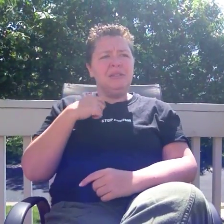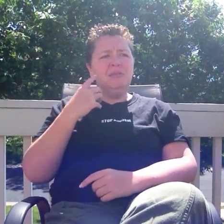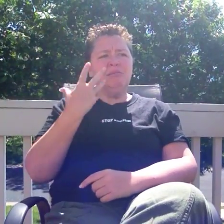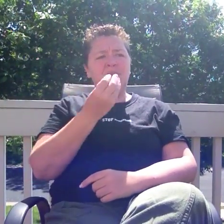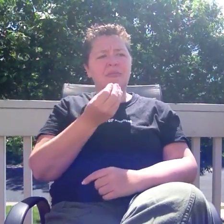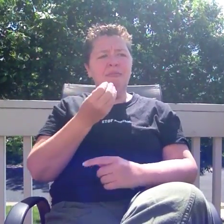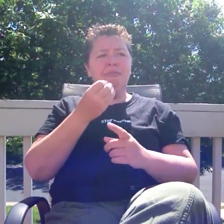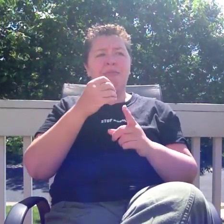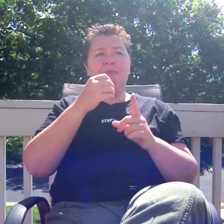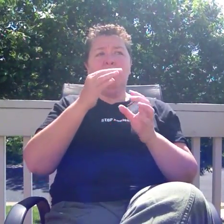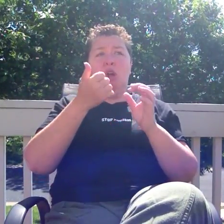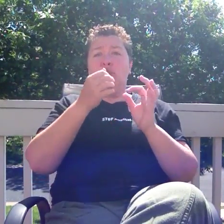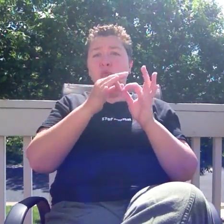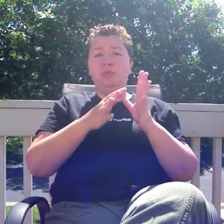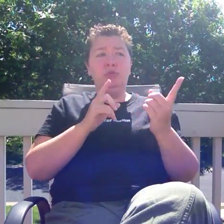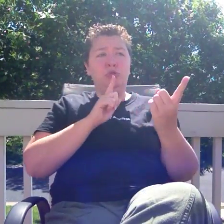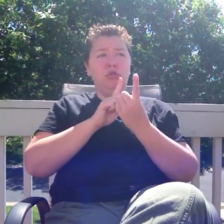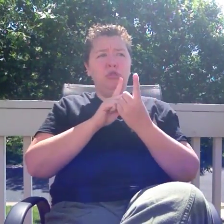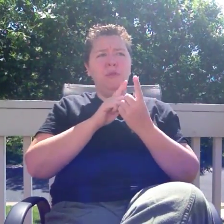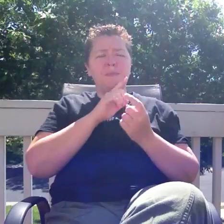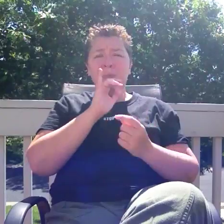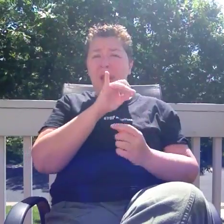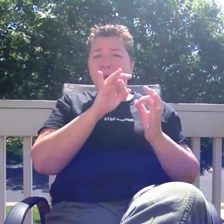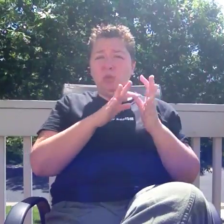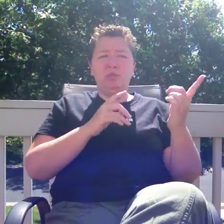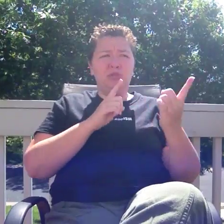had been approached by another interpreter, and that person cautioned her